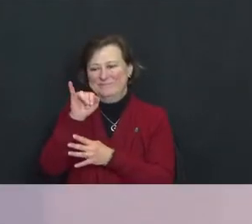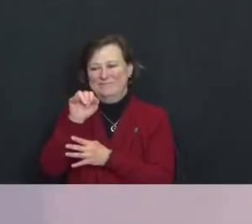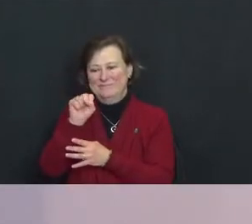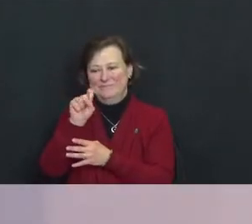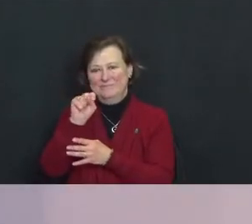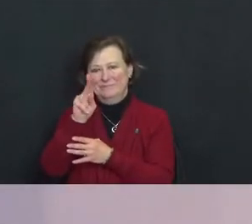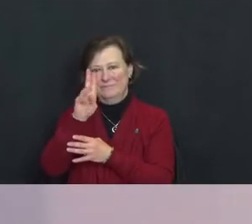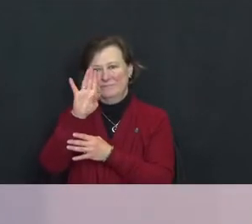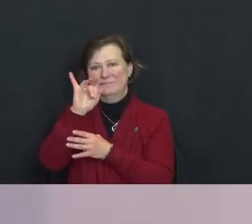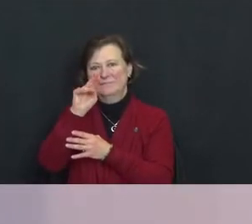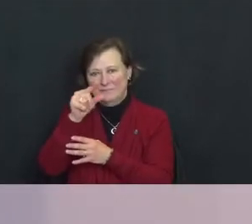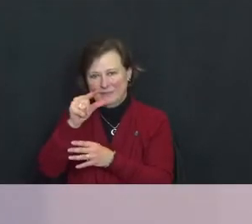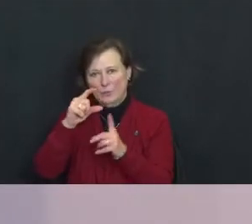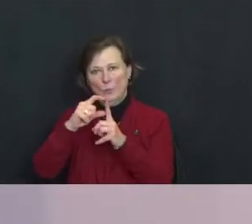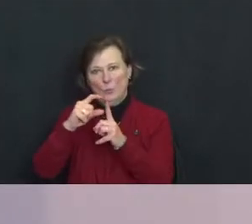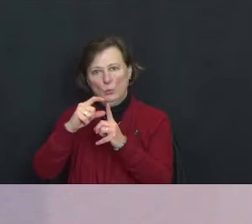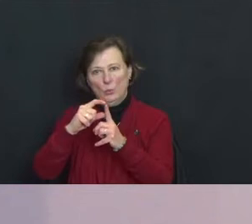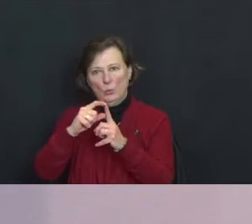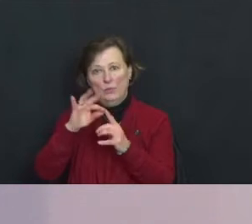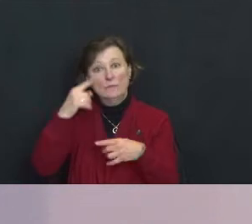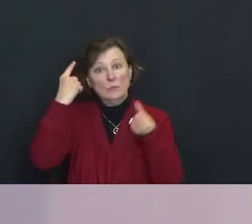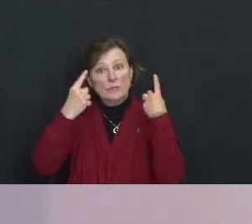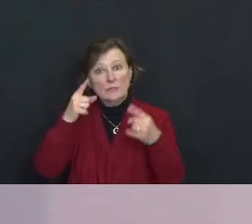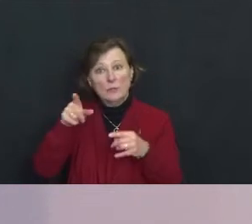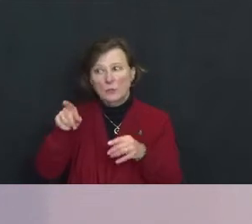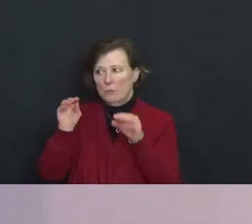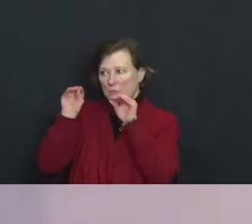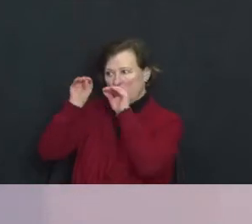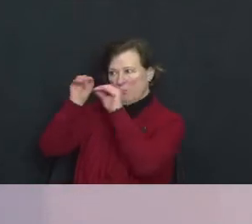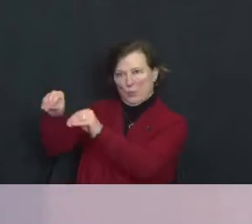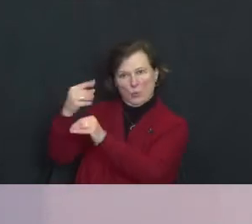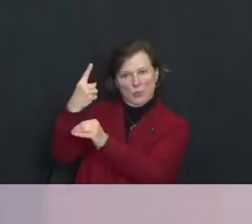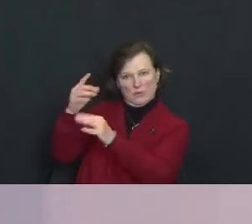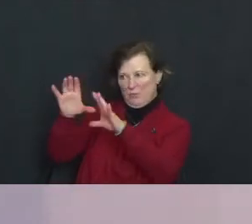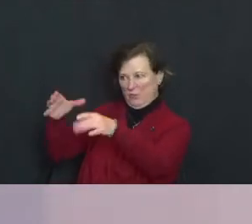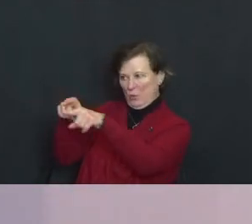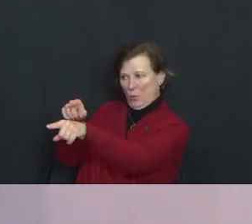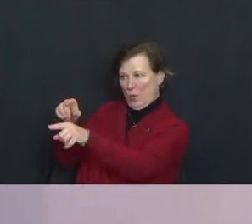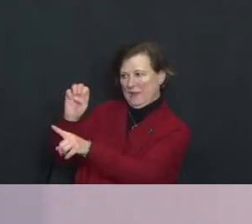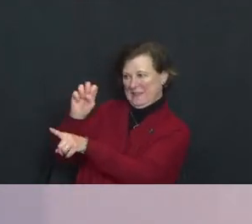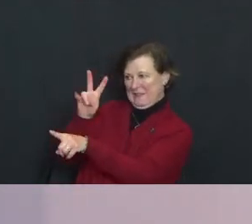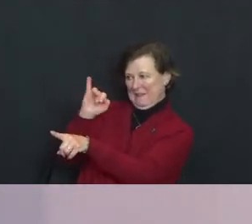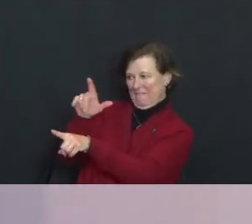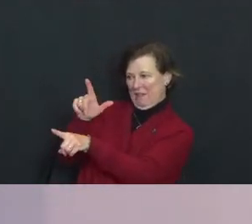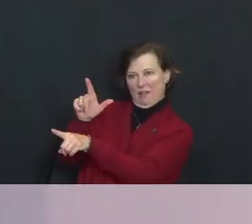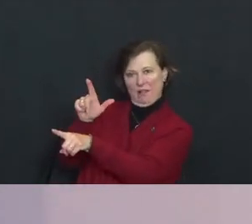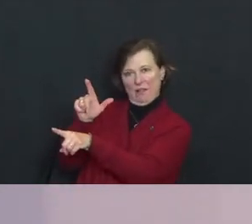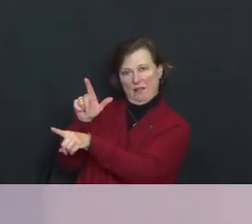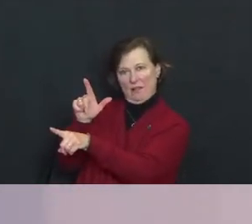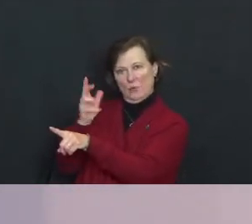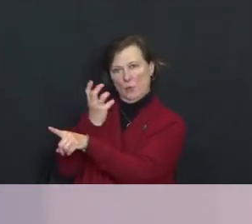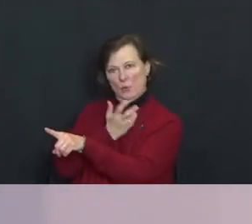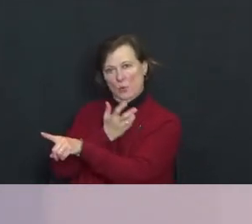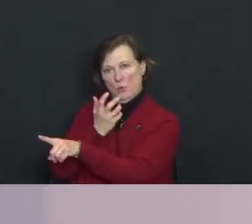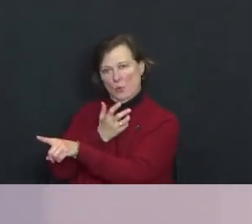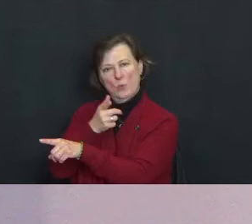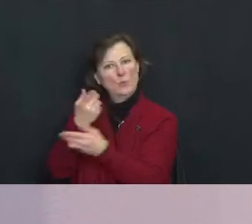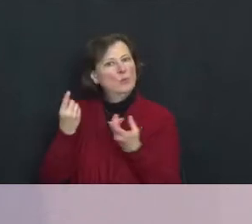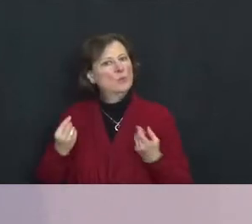When you consider that when you categorize somebody as evil you have in effect condemned